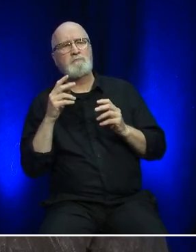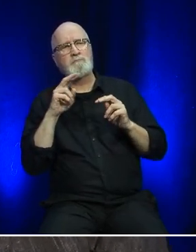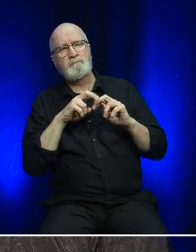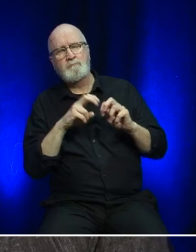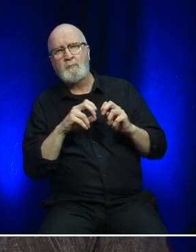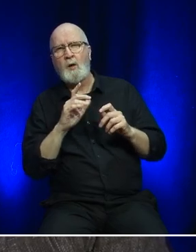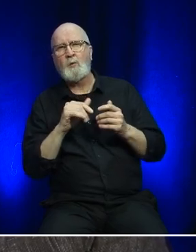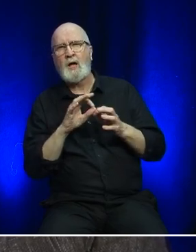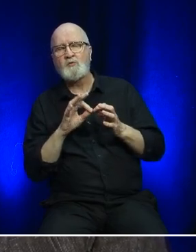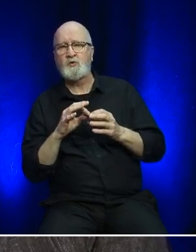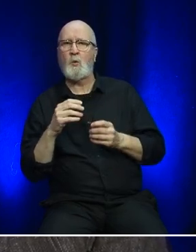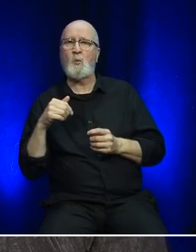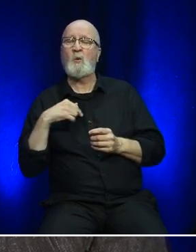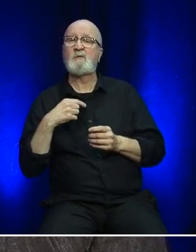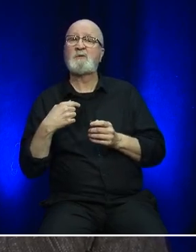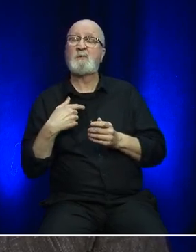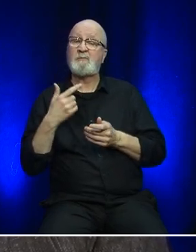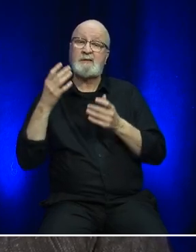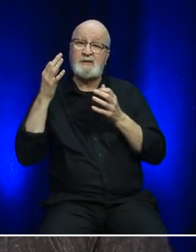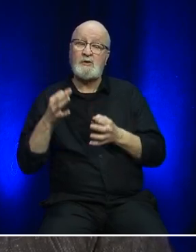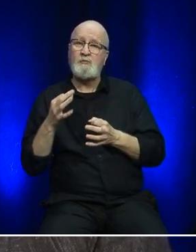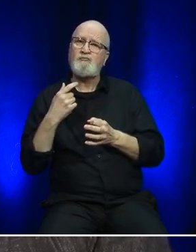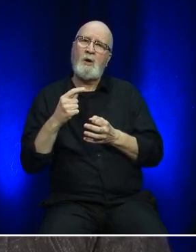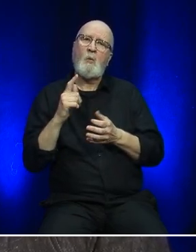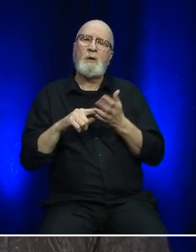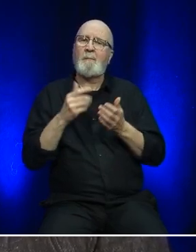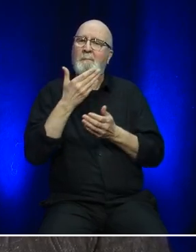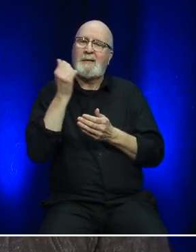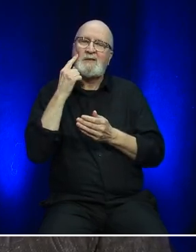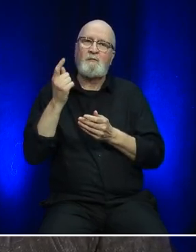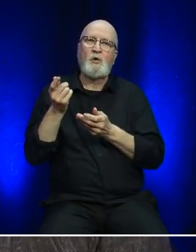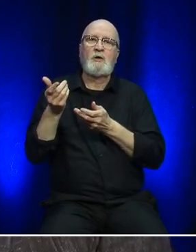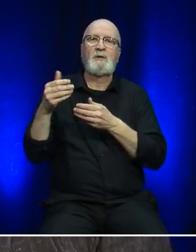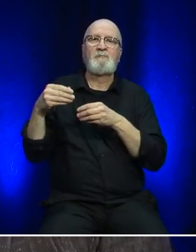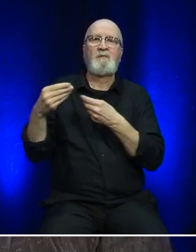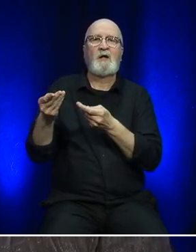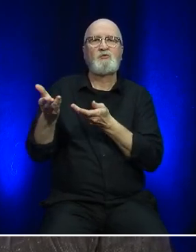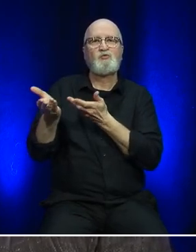decisions that is in the best interest of customer service but also in the